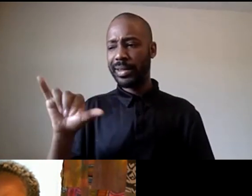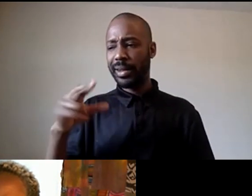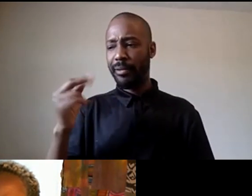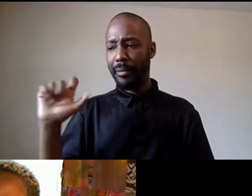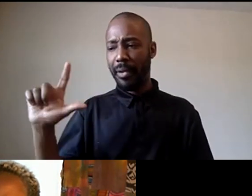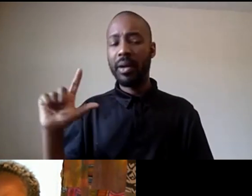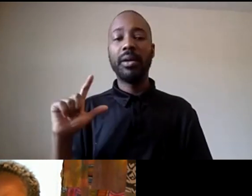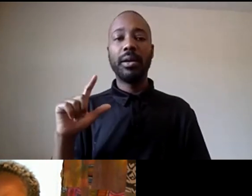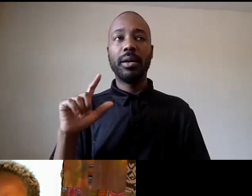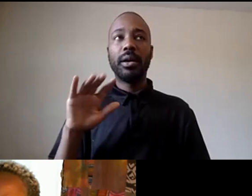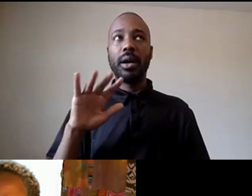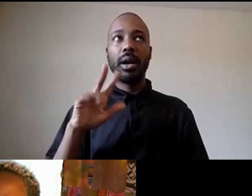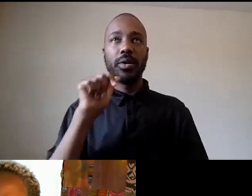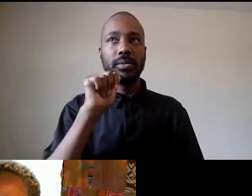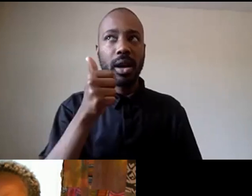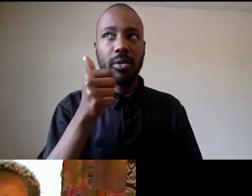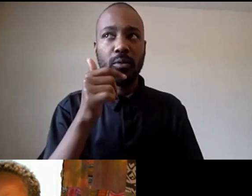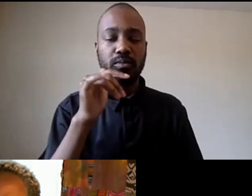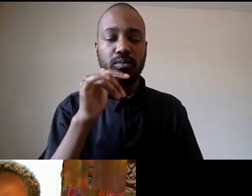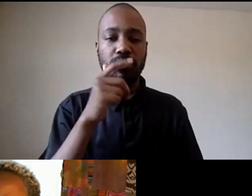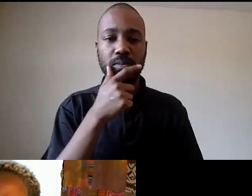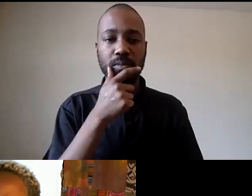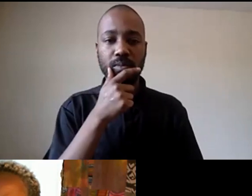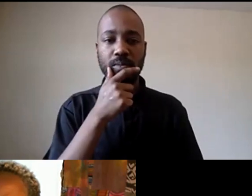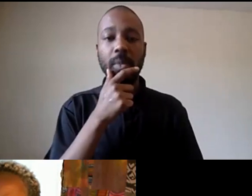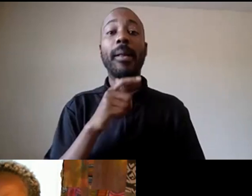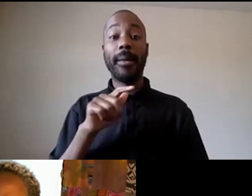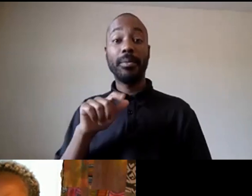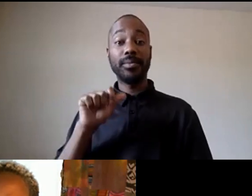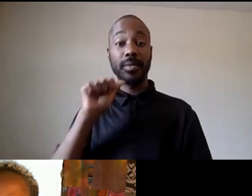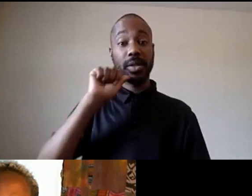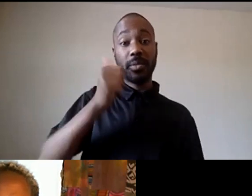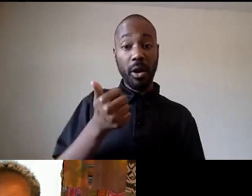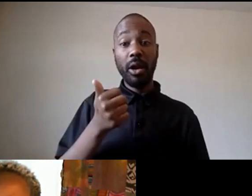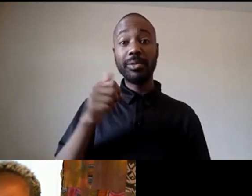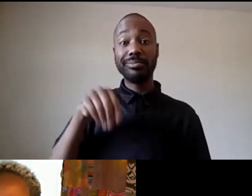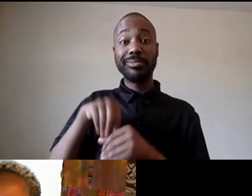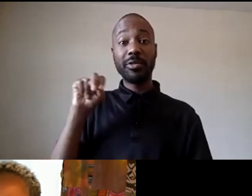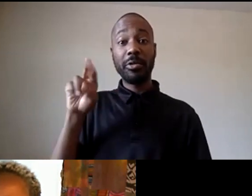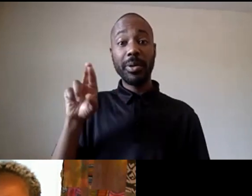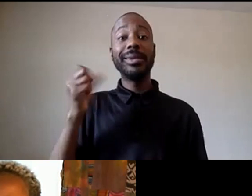the one tomorrow is northridge okay so saturday june 13th